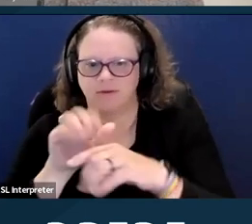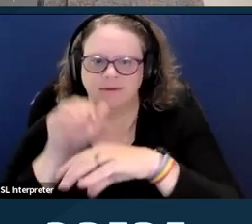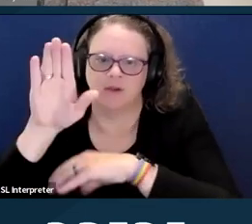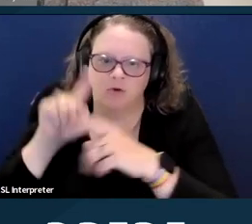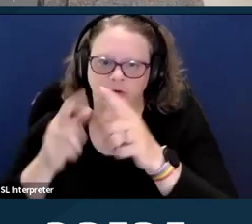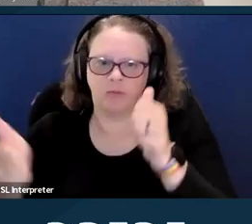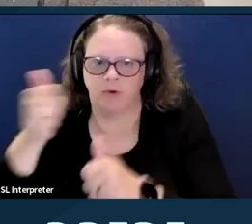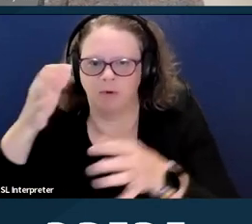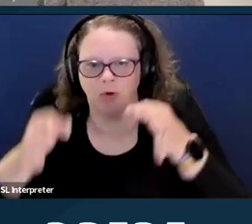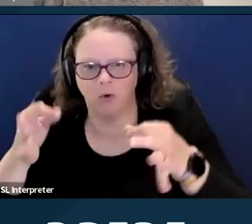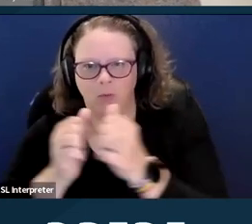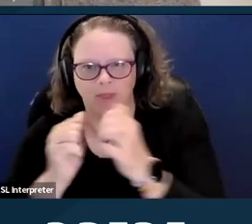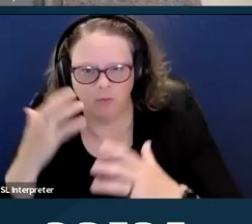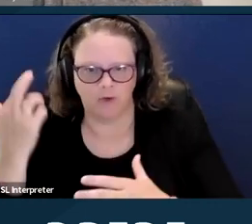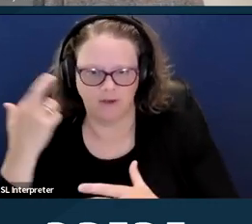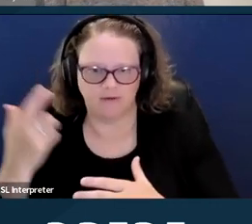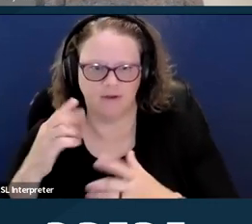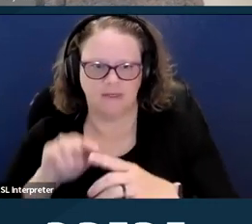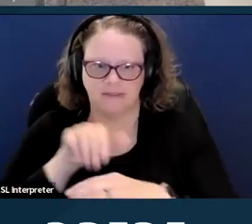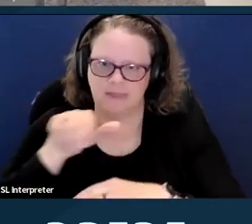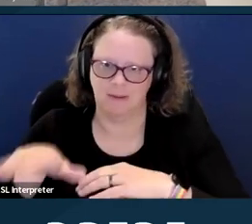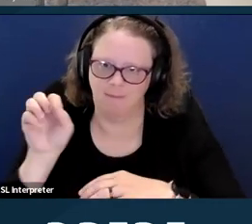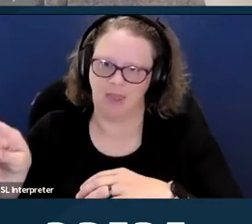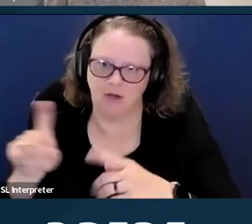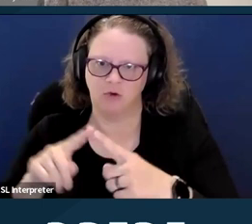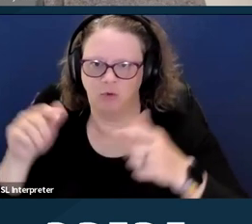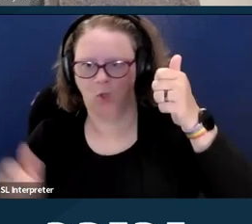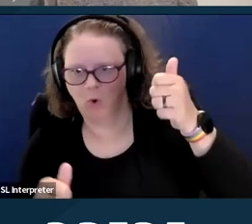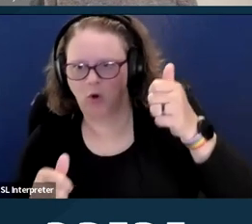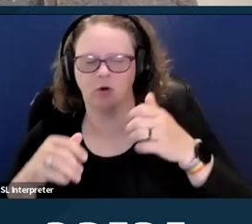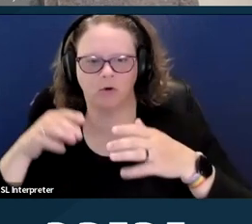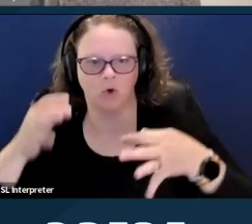And so this was still in some ways a bit of a harmful decision